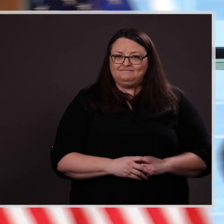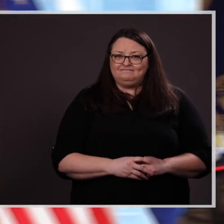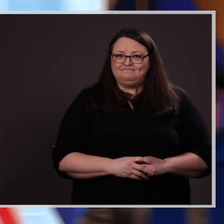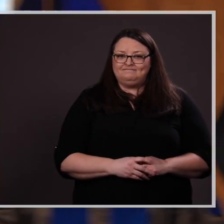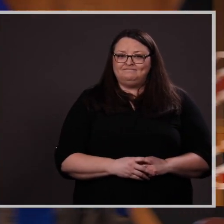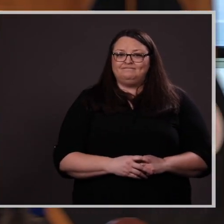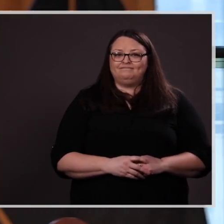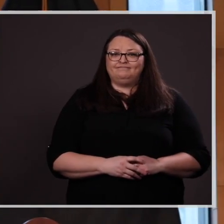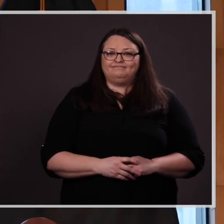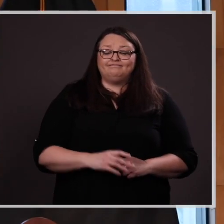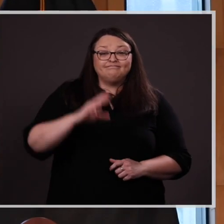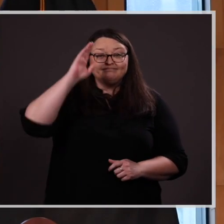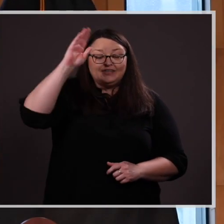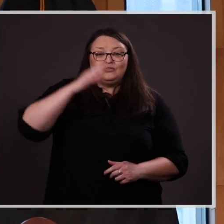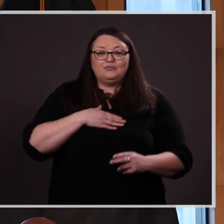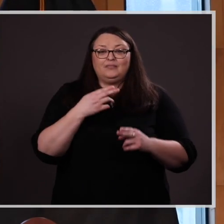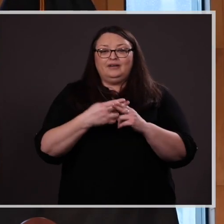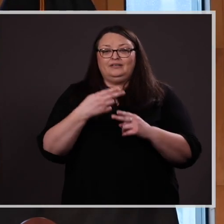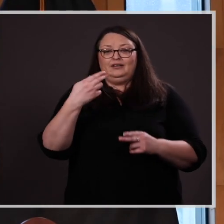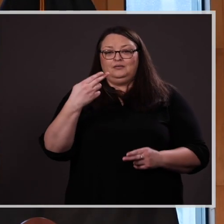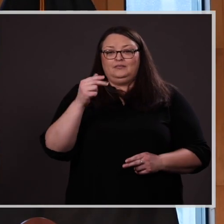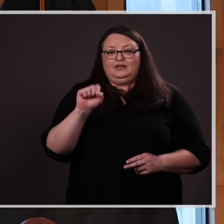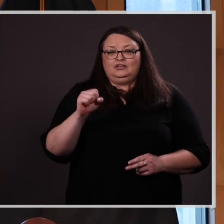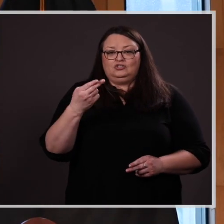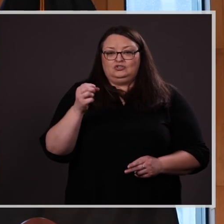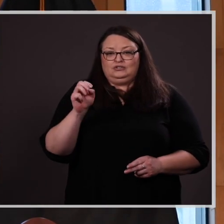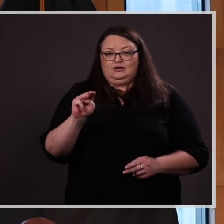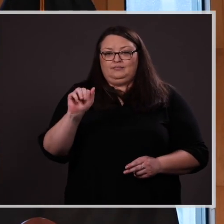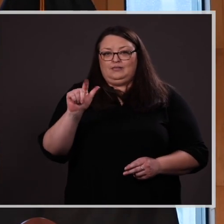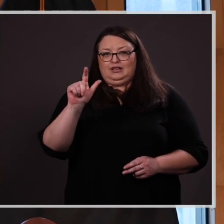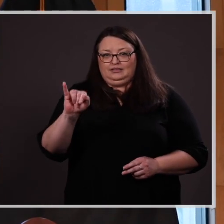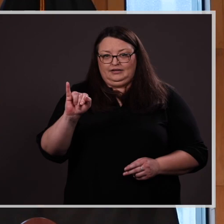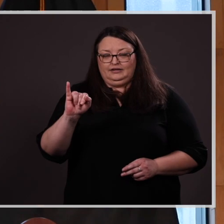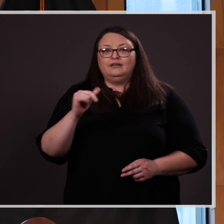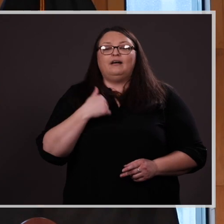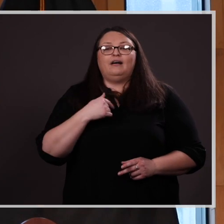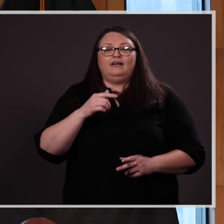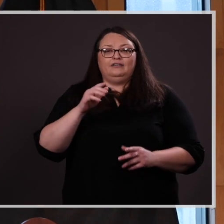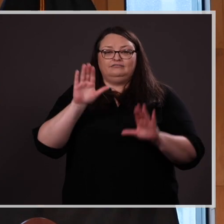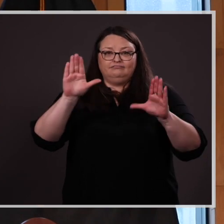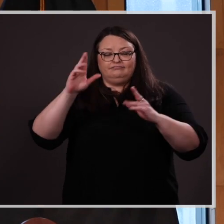Hello! My name is Hesham Ali and I have the distinct honor of serving as the dean of the